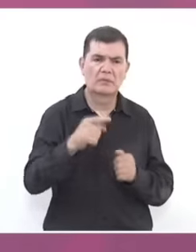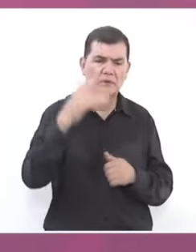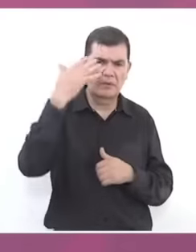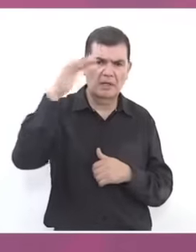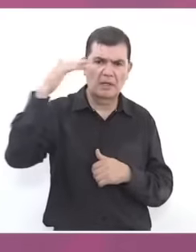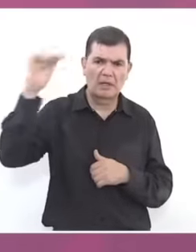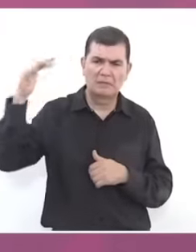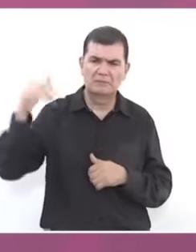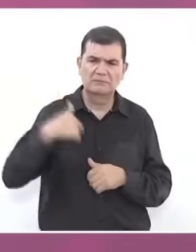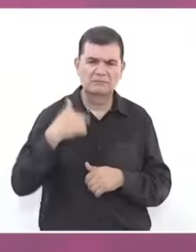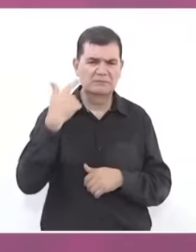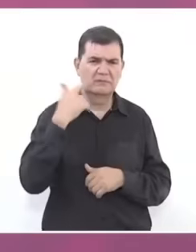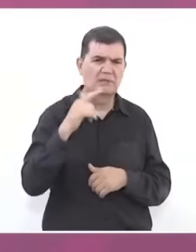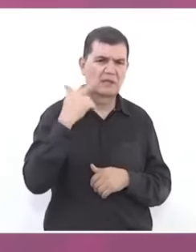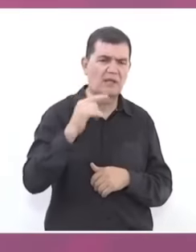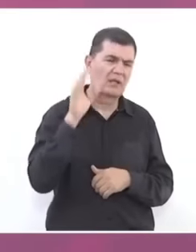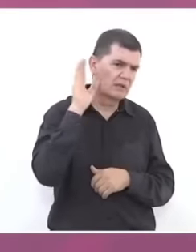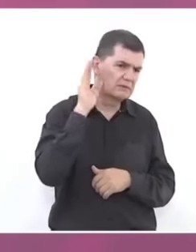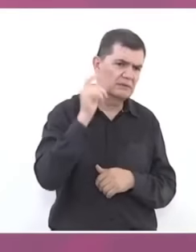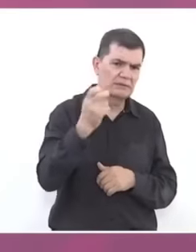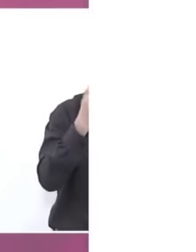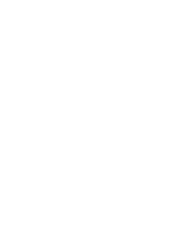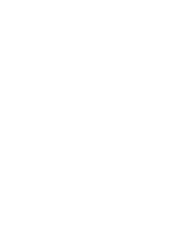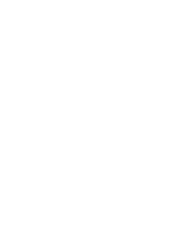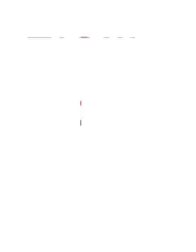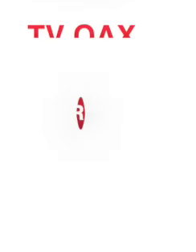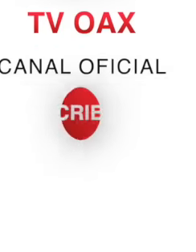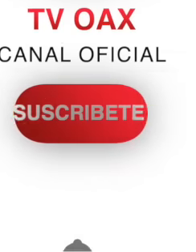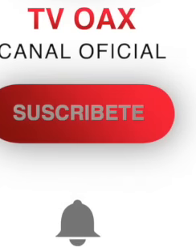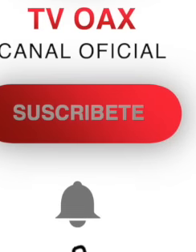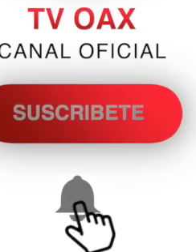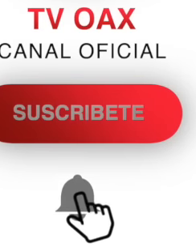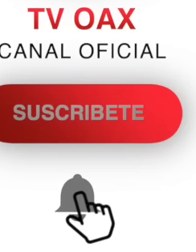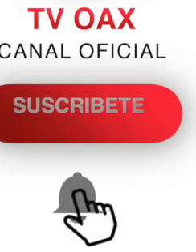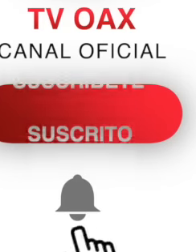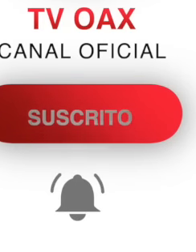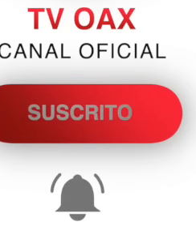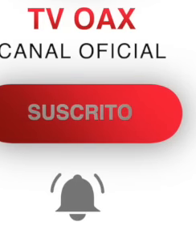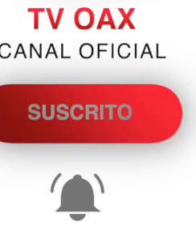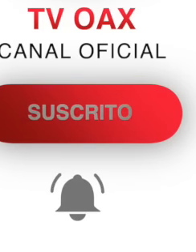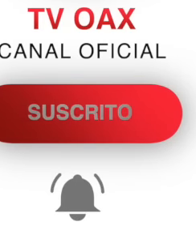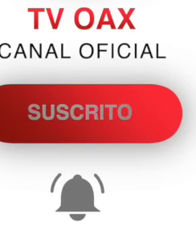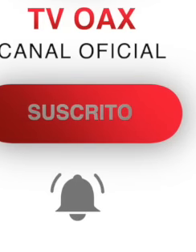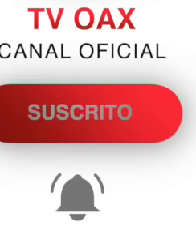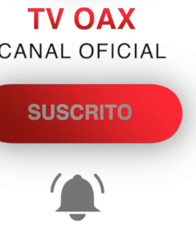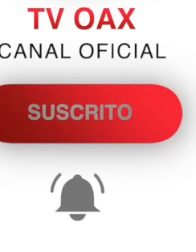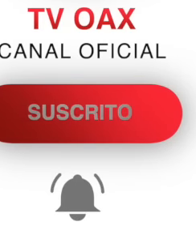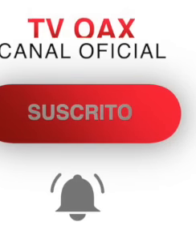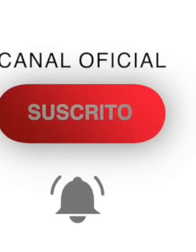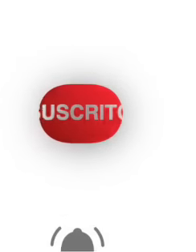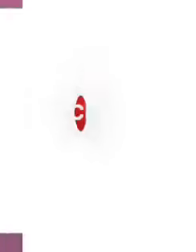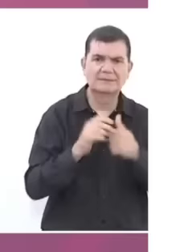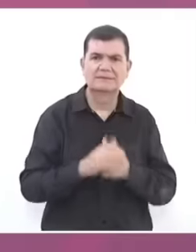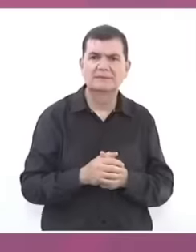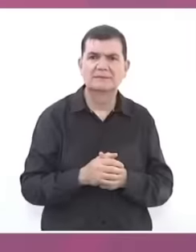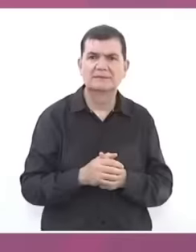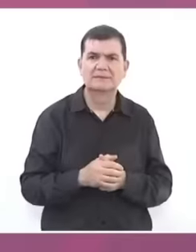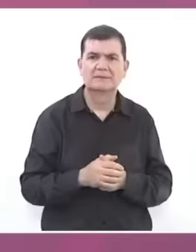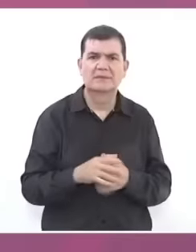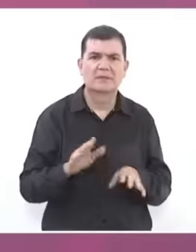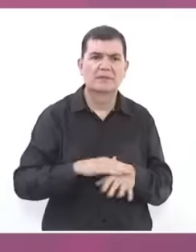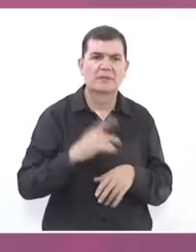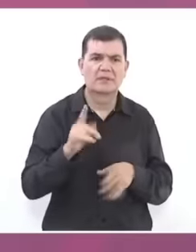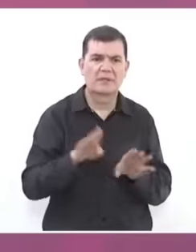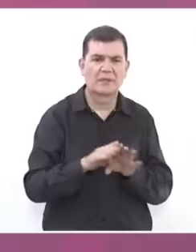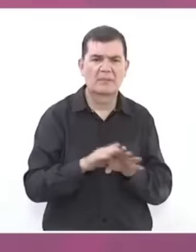older adults a lot That's the truth, they love us a lot but for a while because they're starting to say that's it, that's it, my